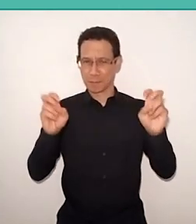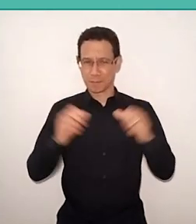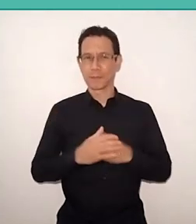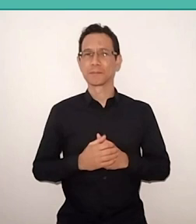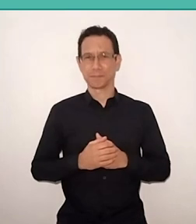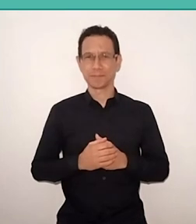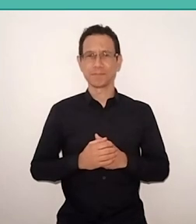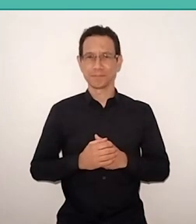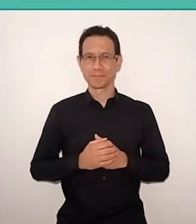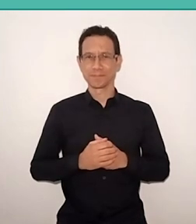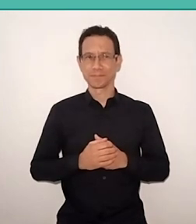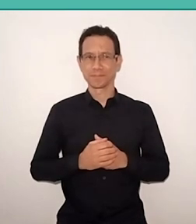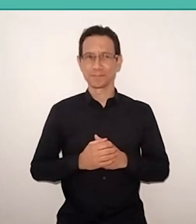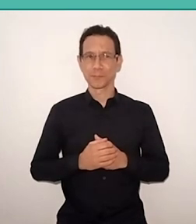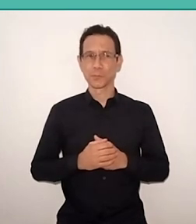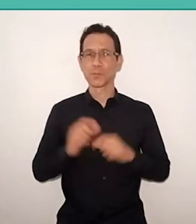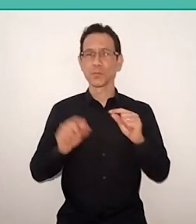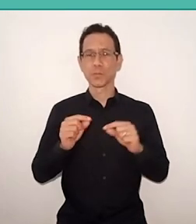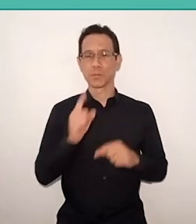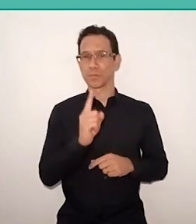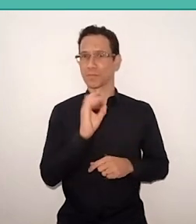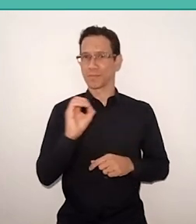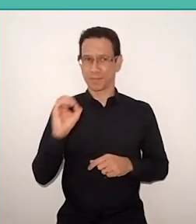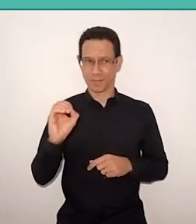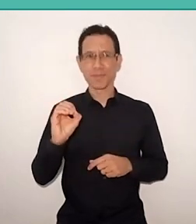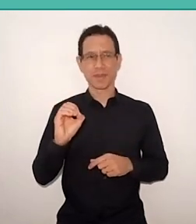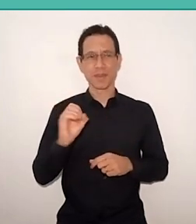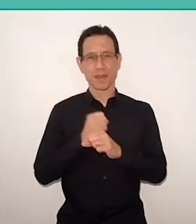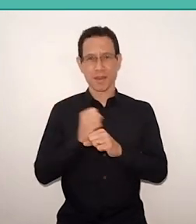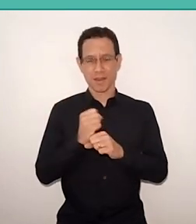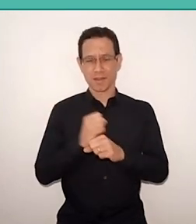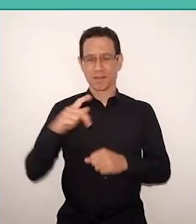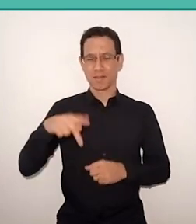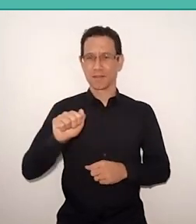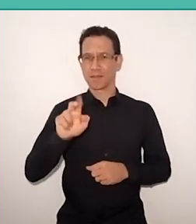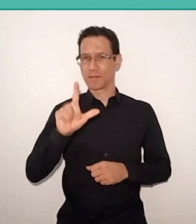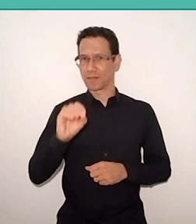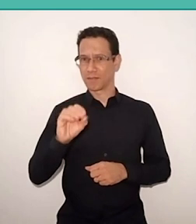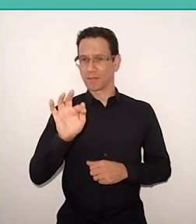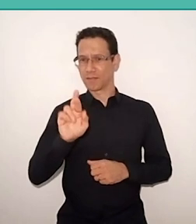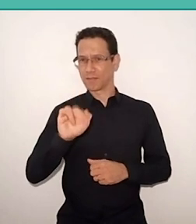about the centenary and the figure of Paulo Freire, "Paulo Freire, Present!"